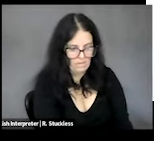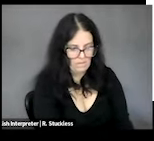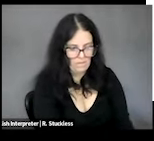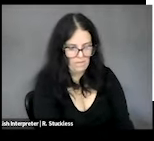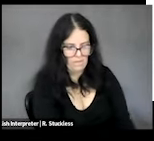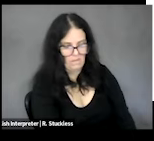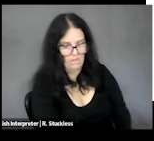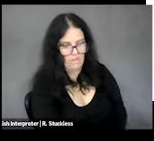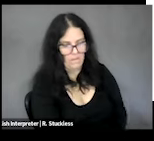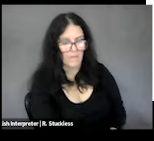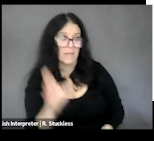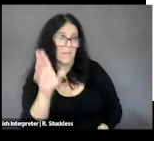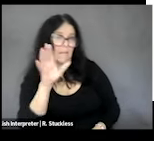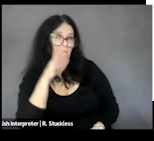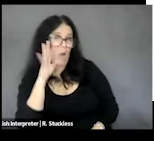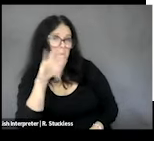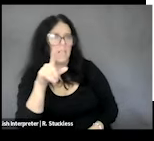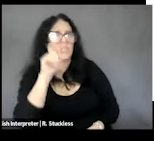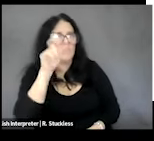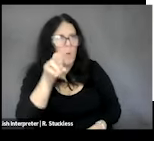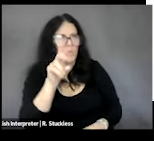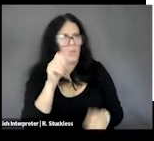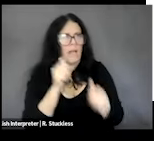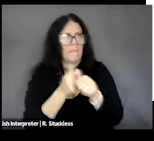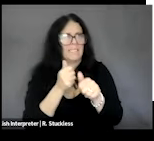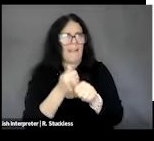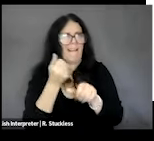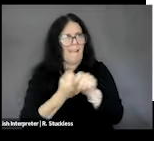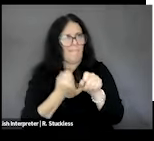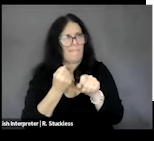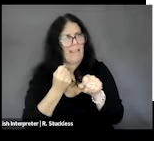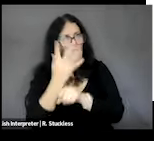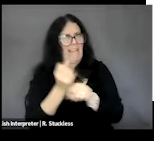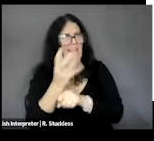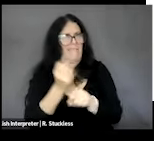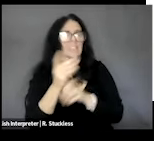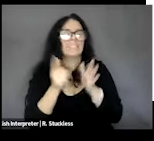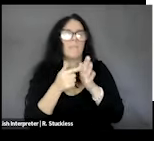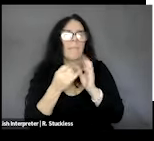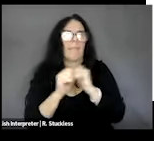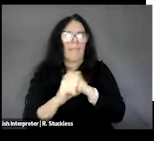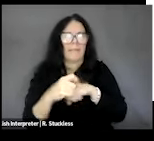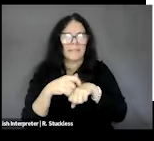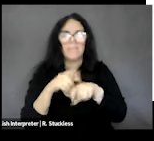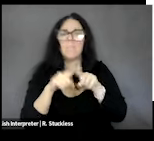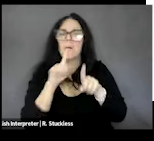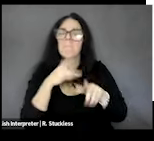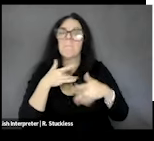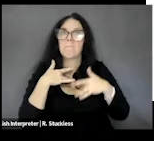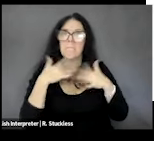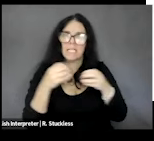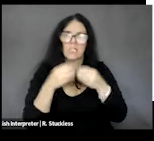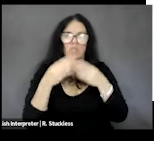takes a little longer, but it's typically updated about every five years, and one of the issues that